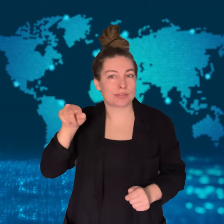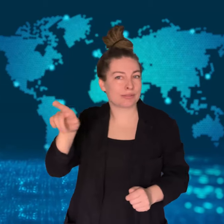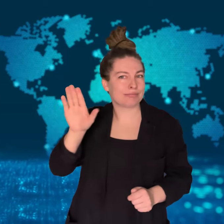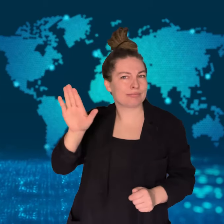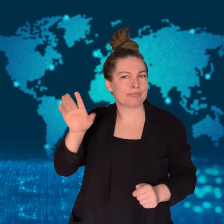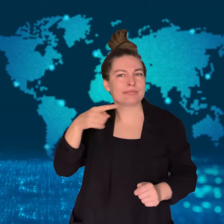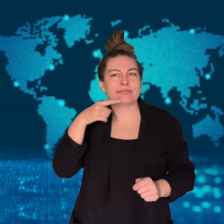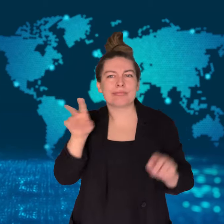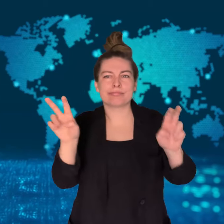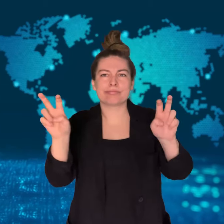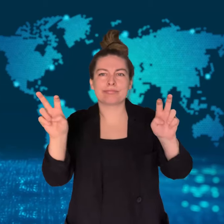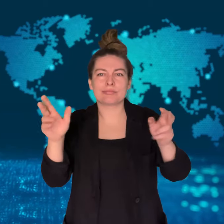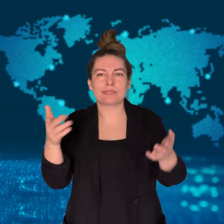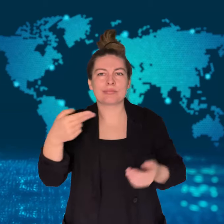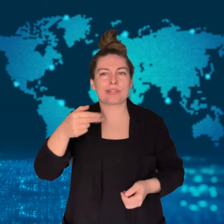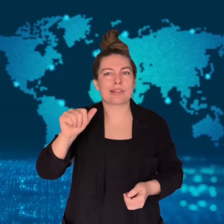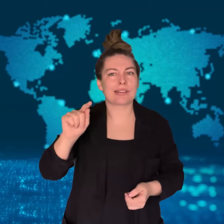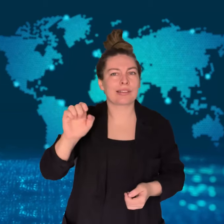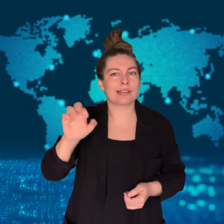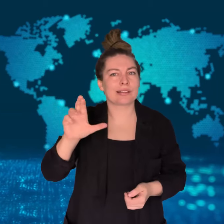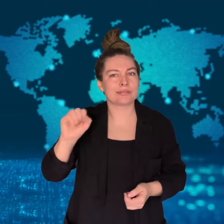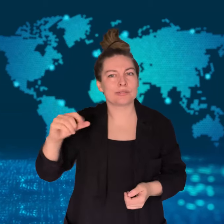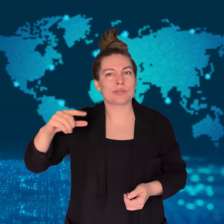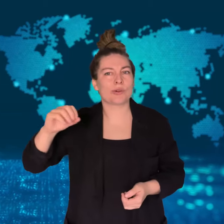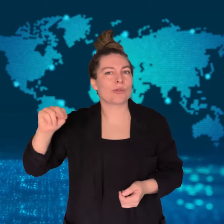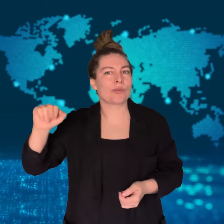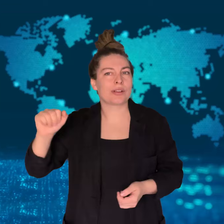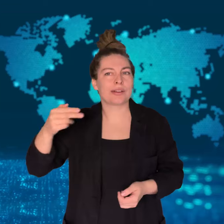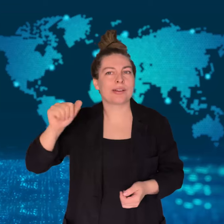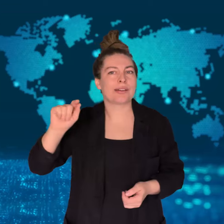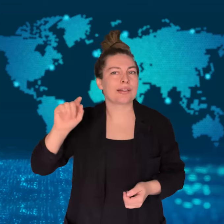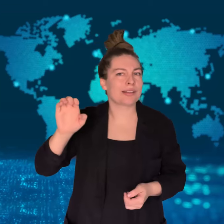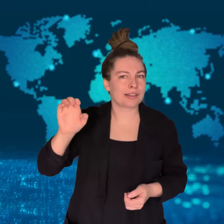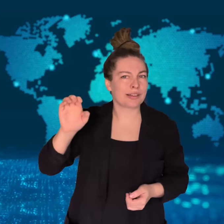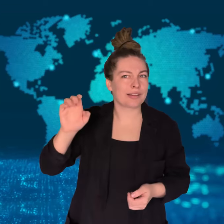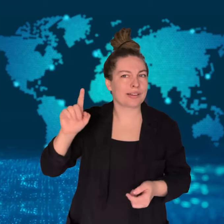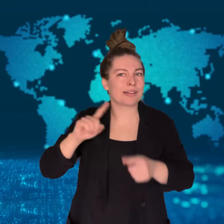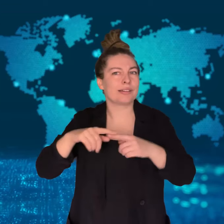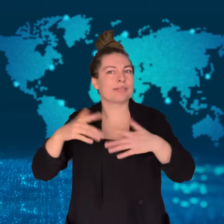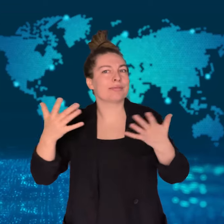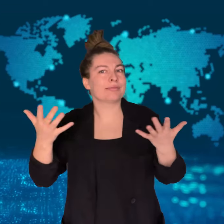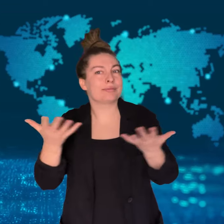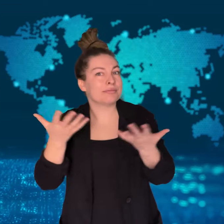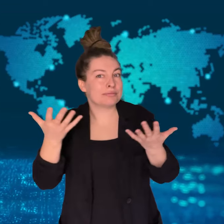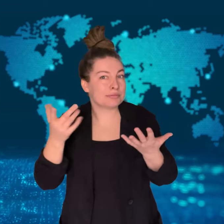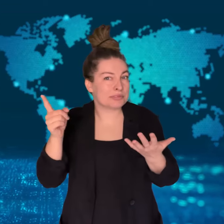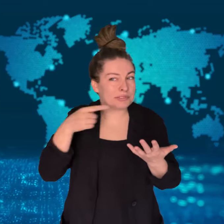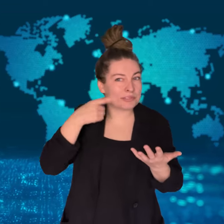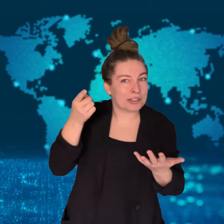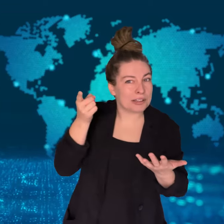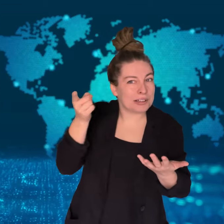in her response, saying "Haters gonna hate.